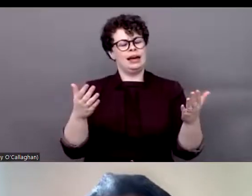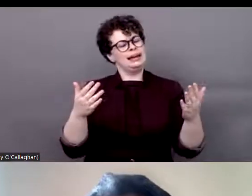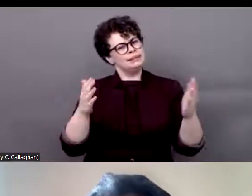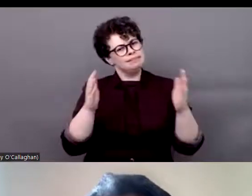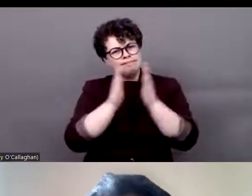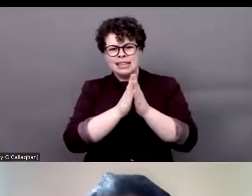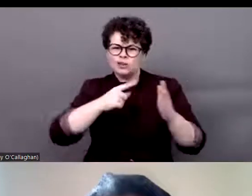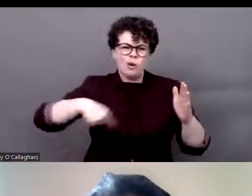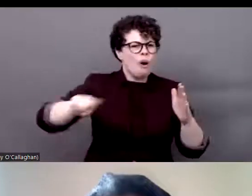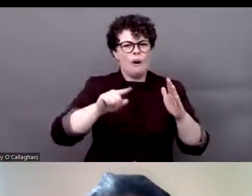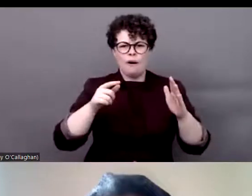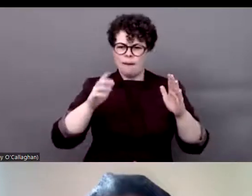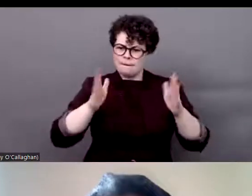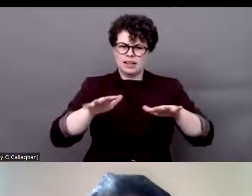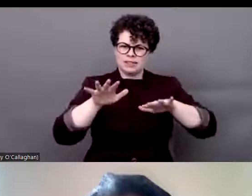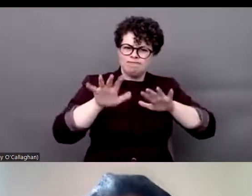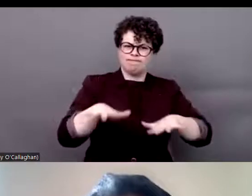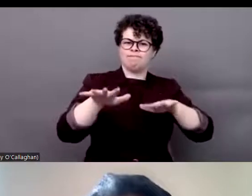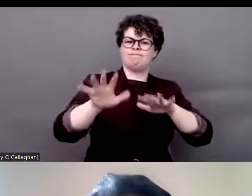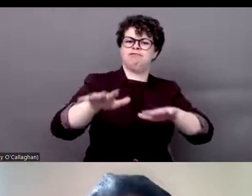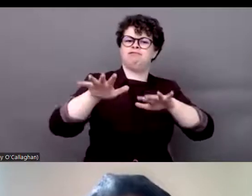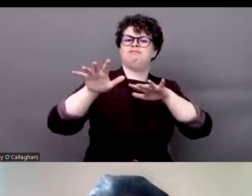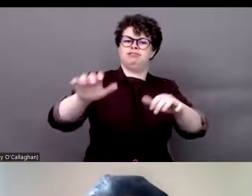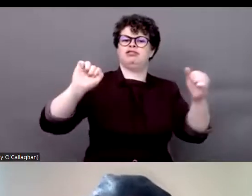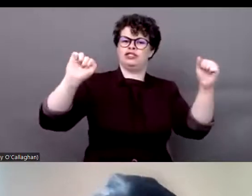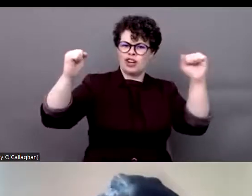change the whole world and make sure we are living in a